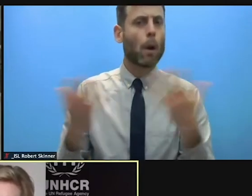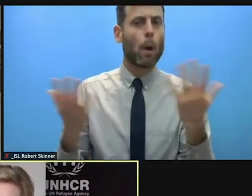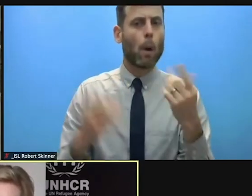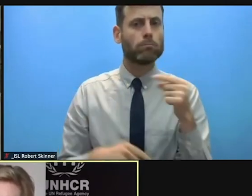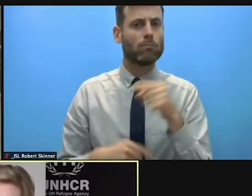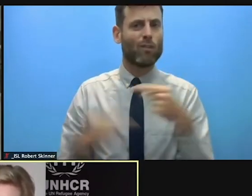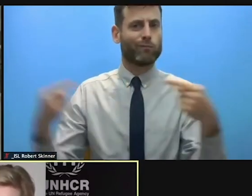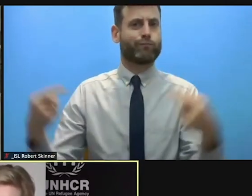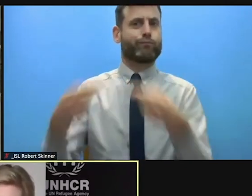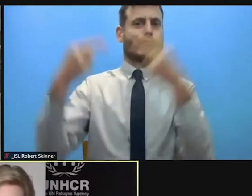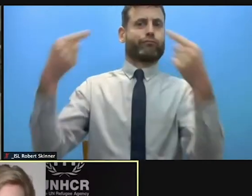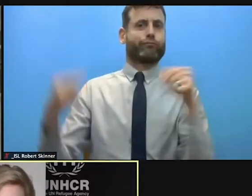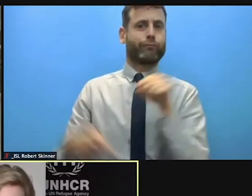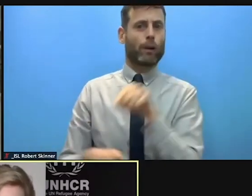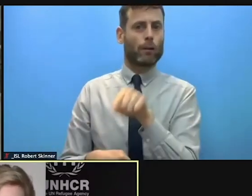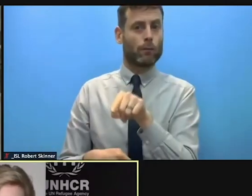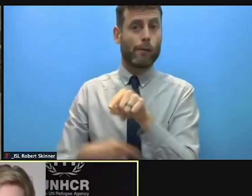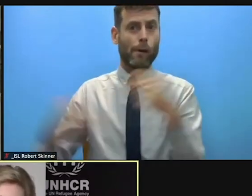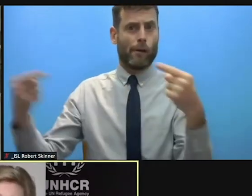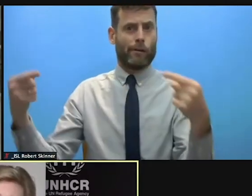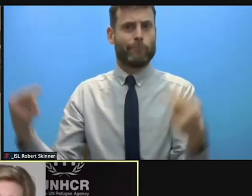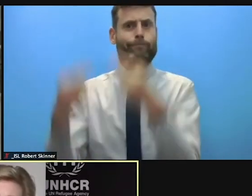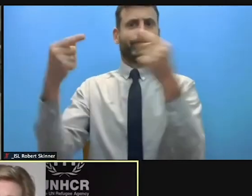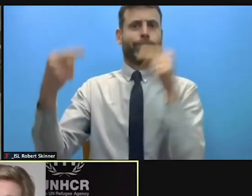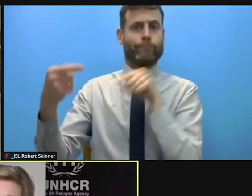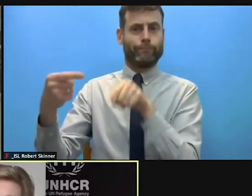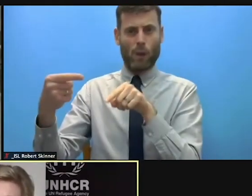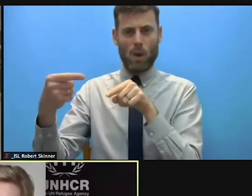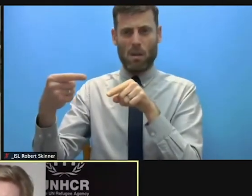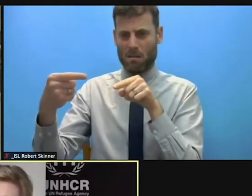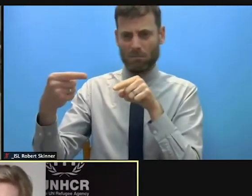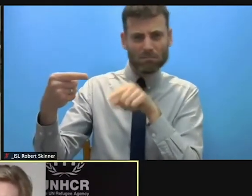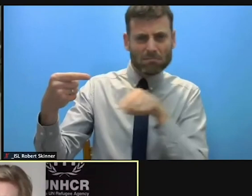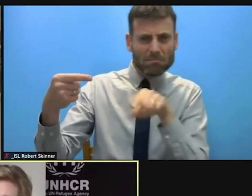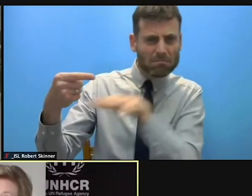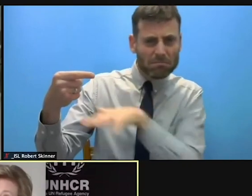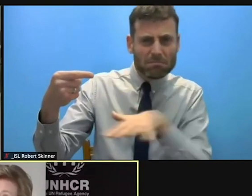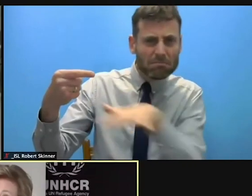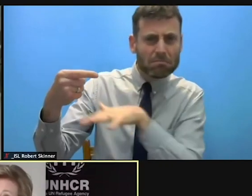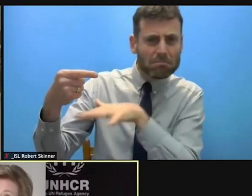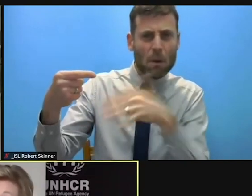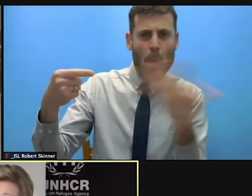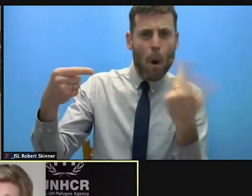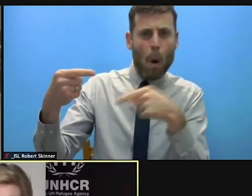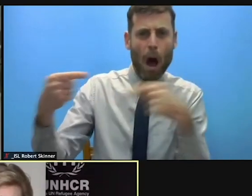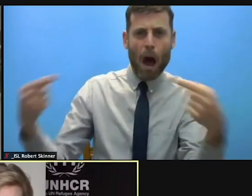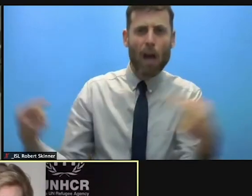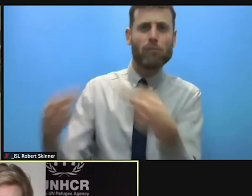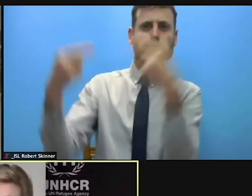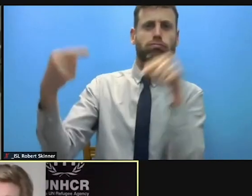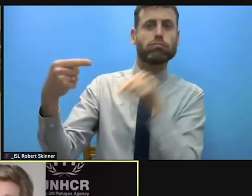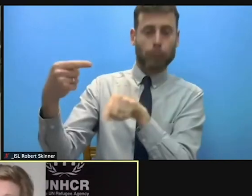look at root causes. In terms of the sort of work that we're seeing in our field offices is really